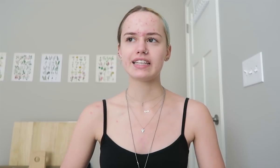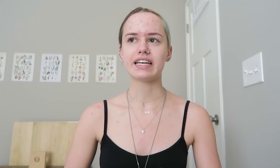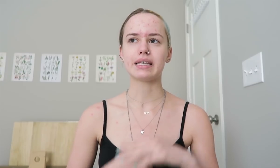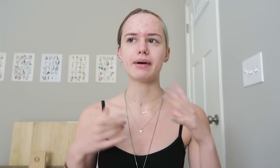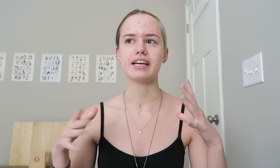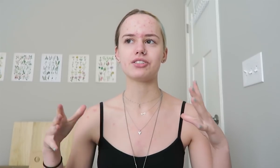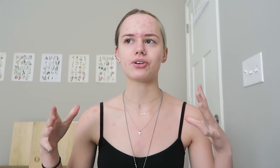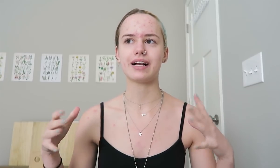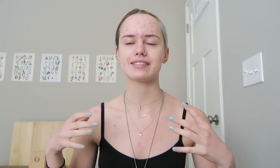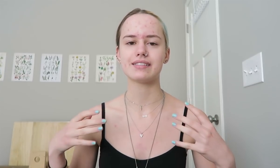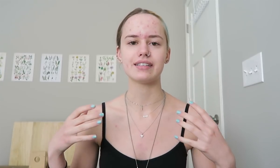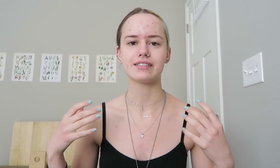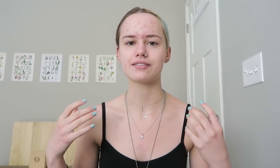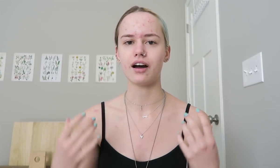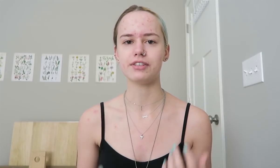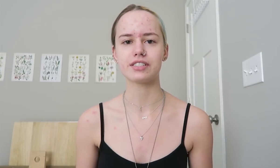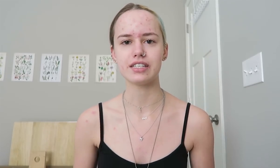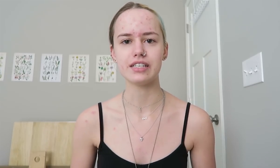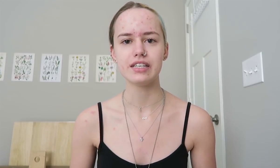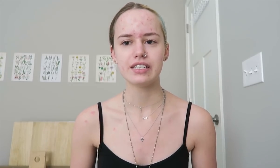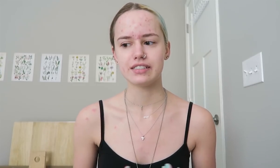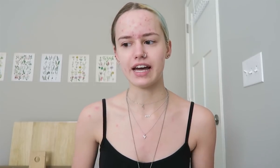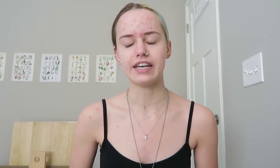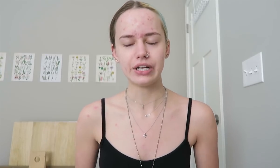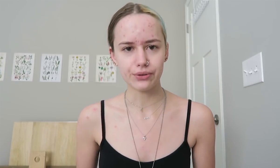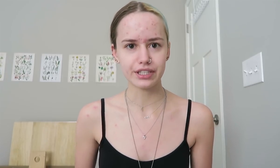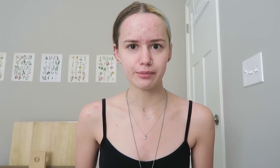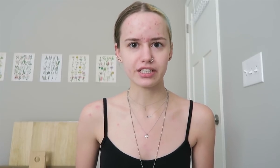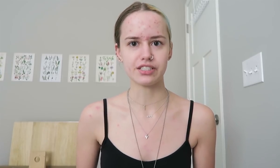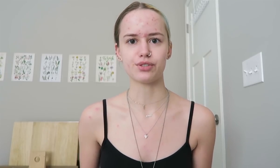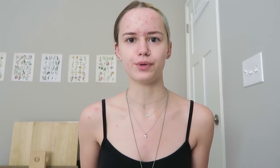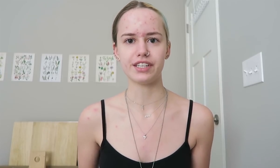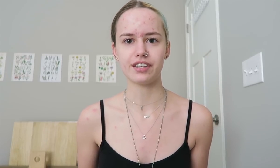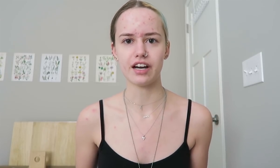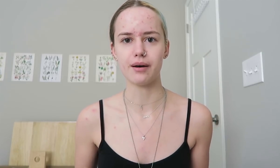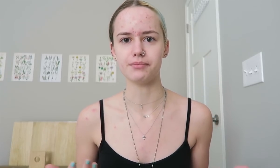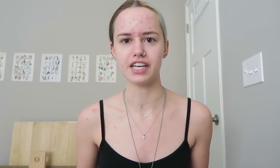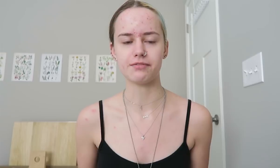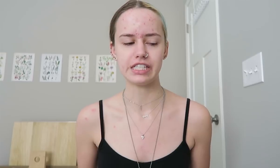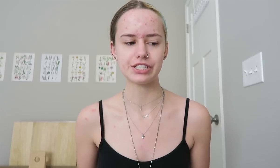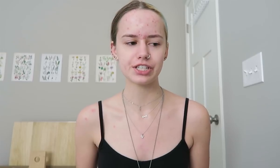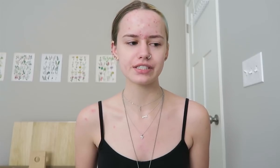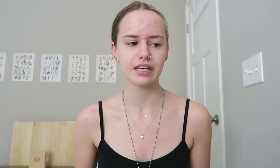Like in my ASL classes it's obviously signing only, because you're with, um, deaf teachers,